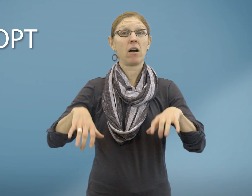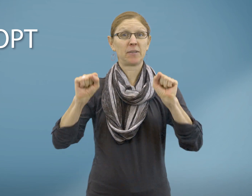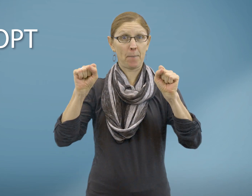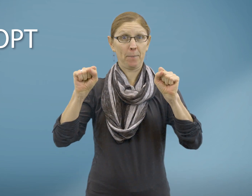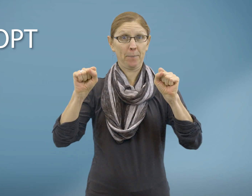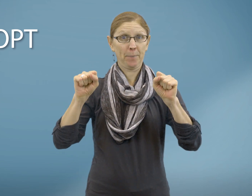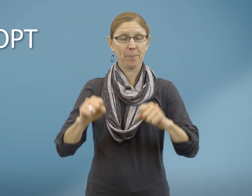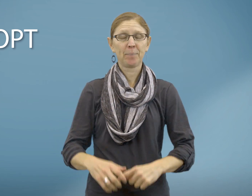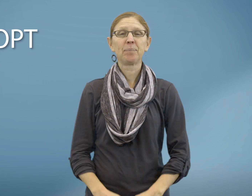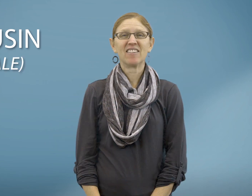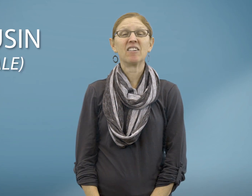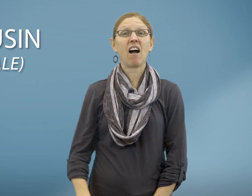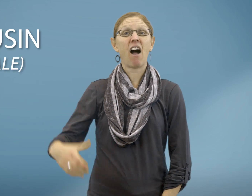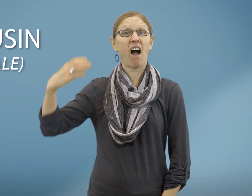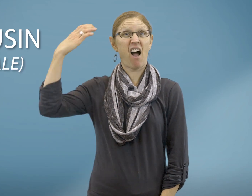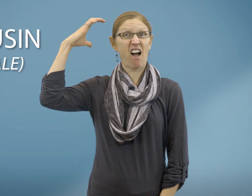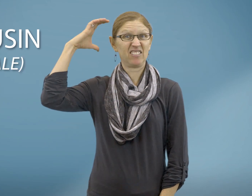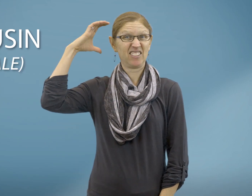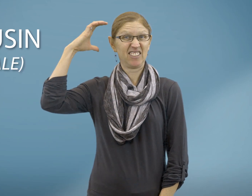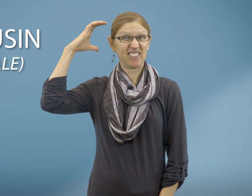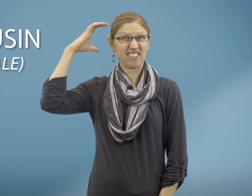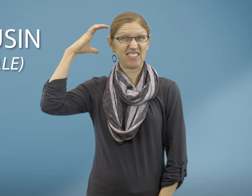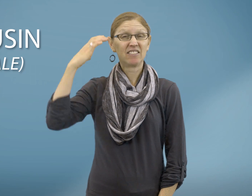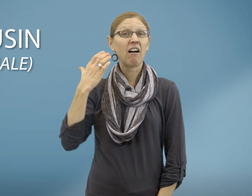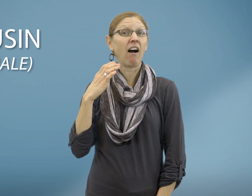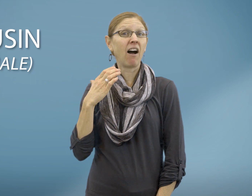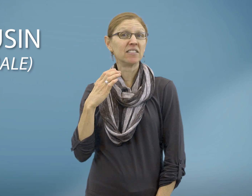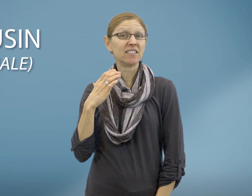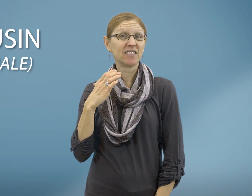Adopt Cousin